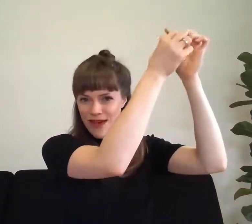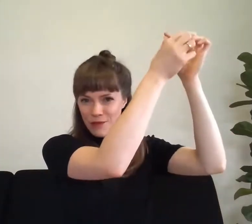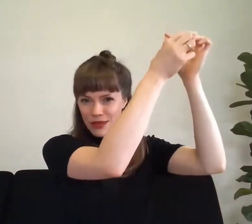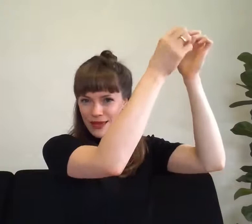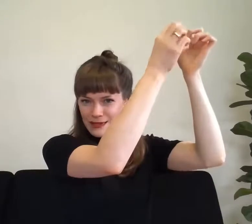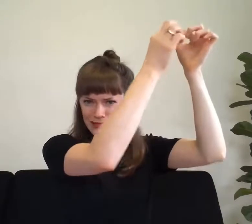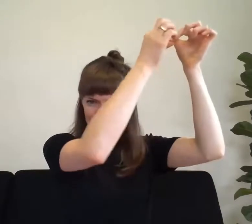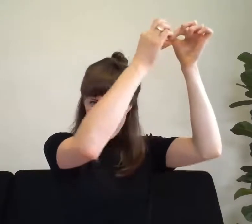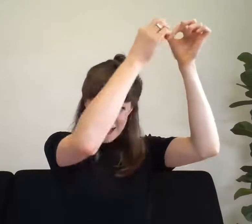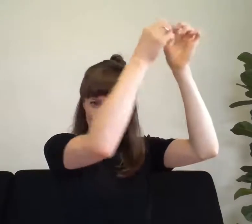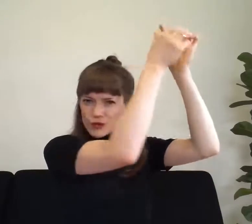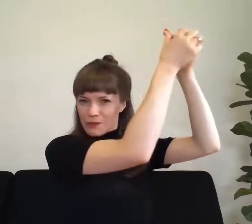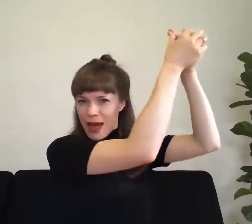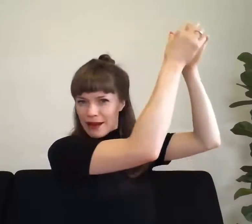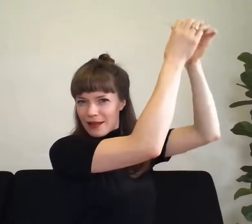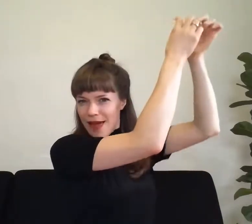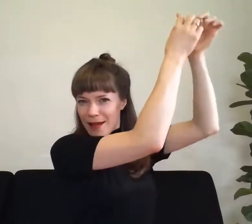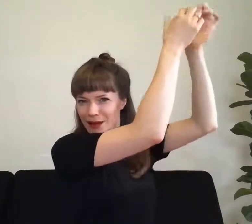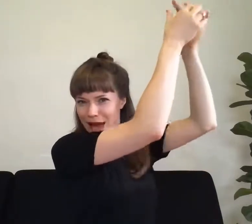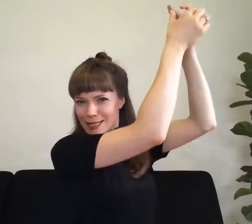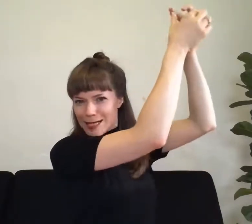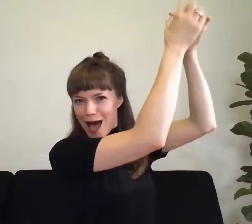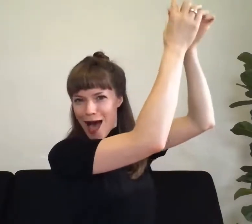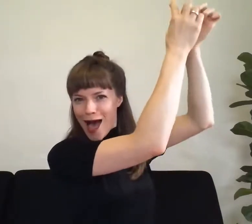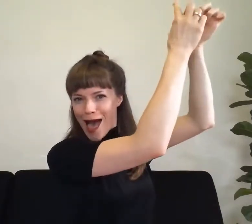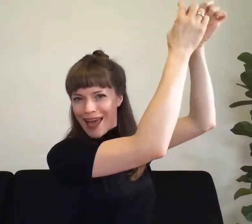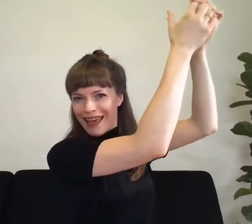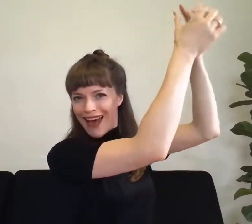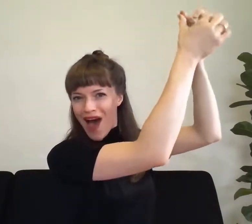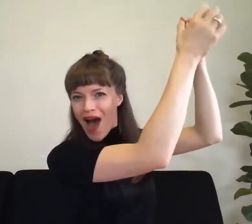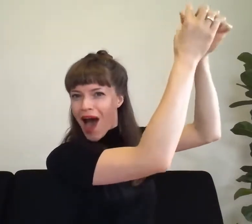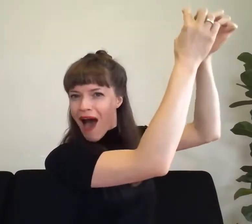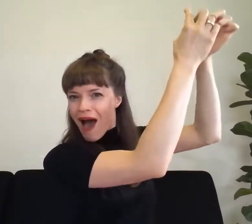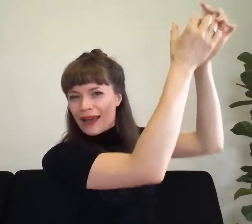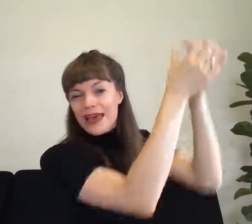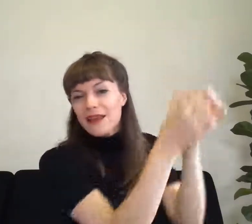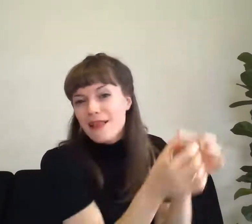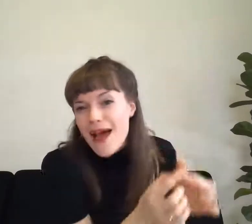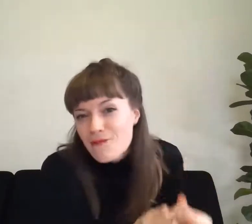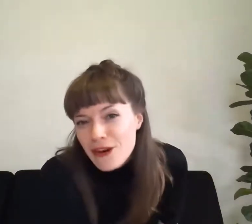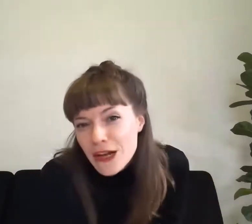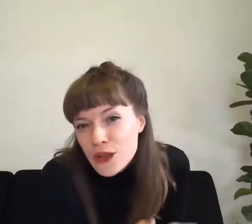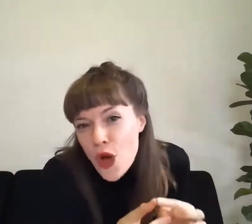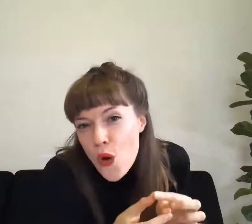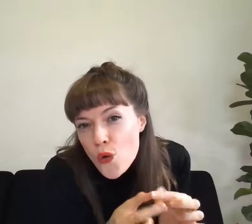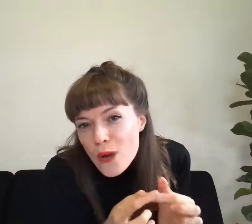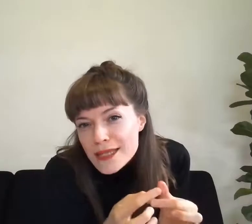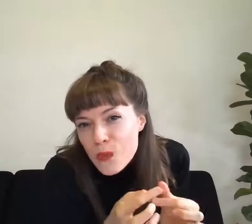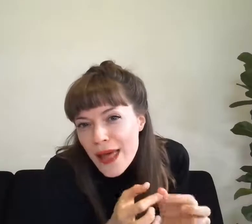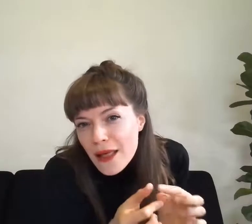Fabulous can your'e spider climb nice and high? Can it climb very low as well?